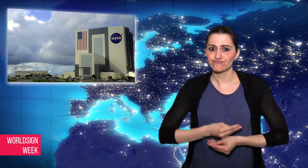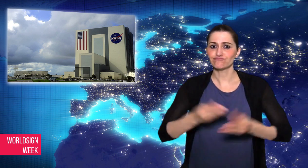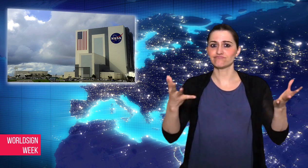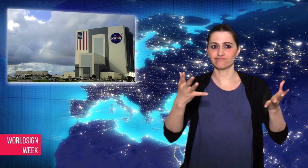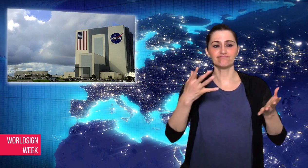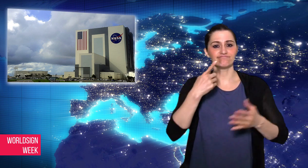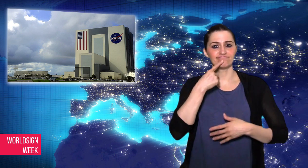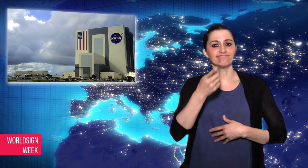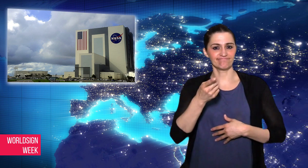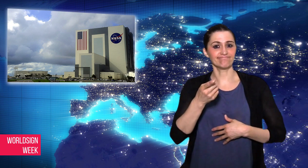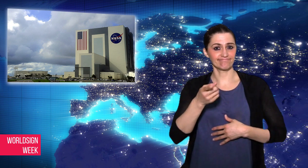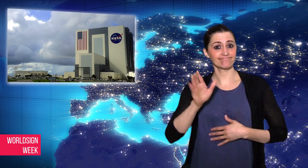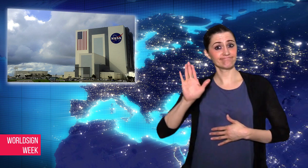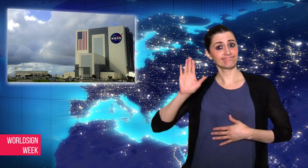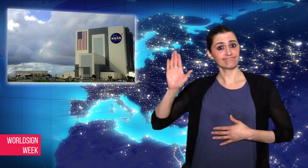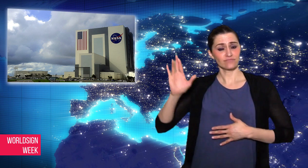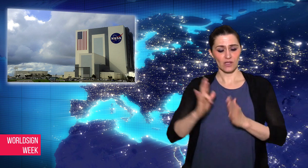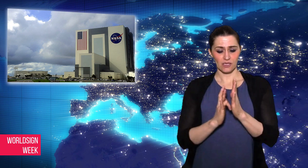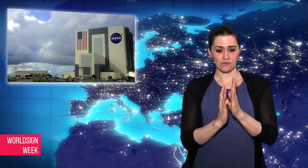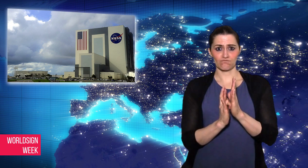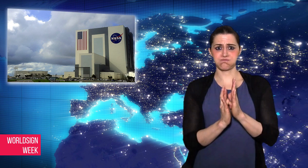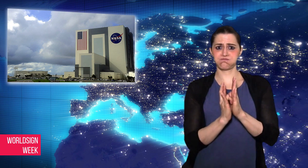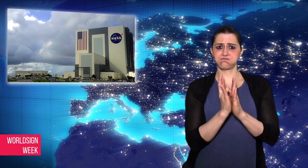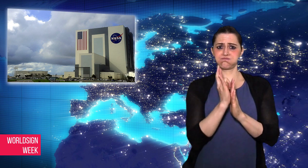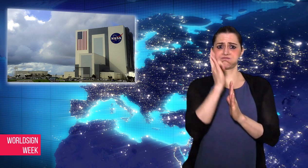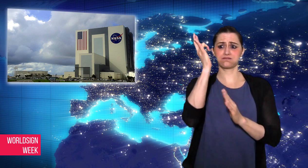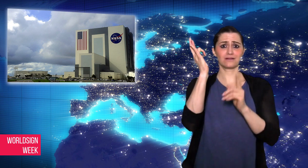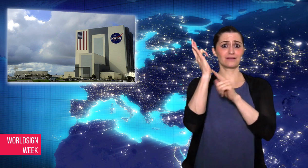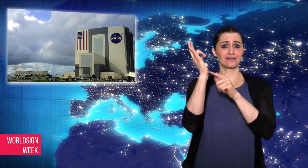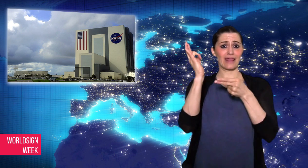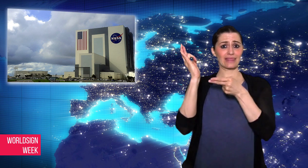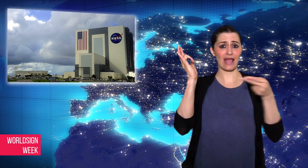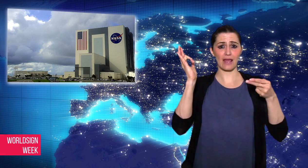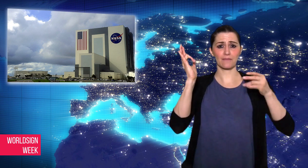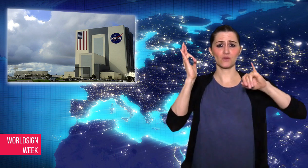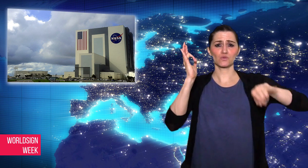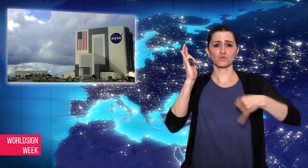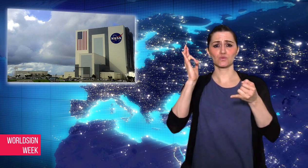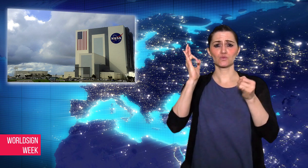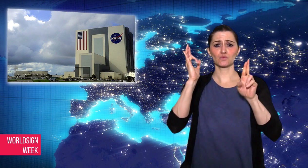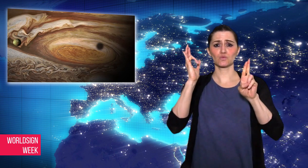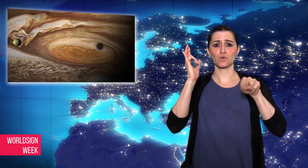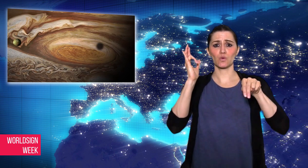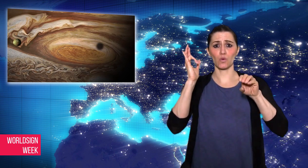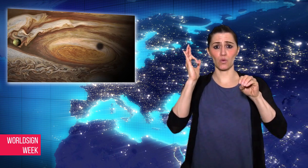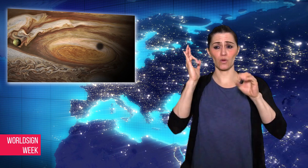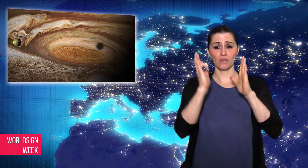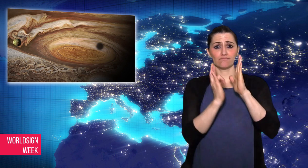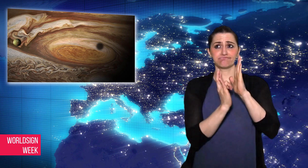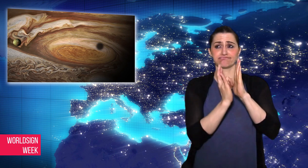announced its Juno spacecraft will pass